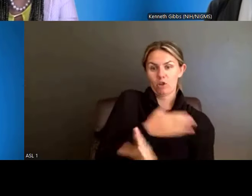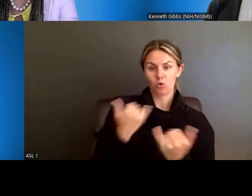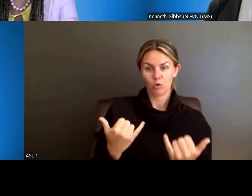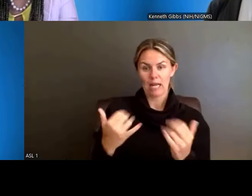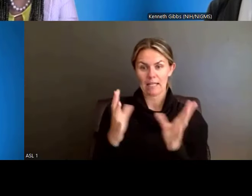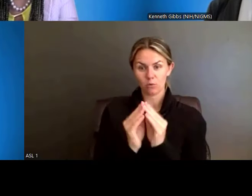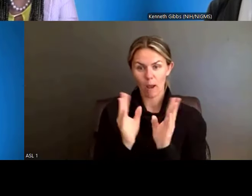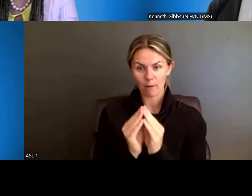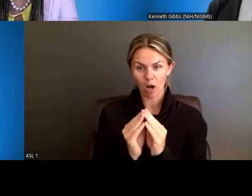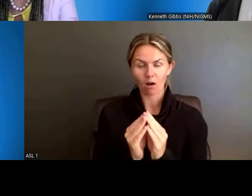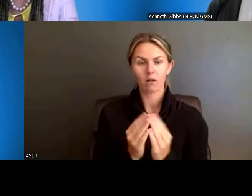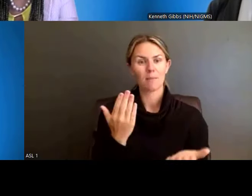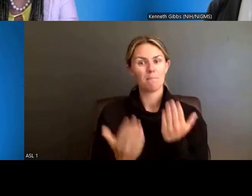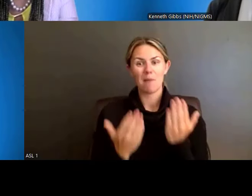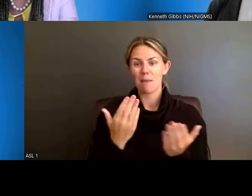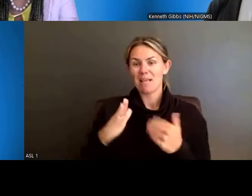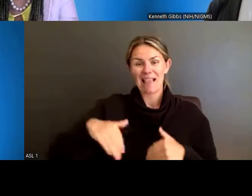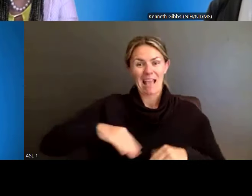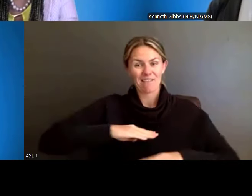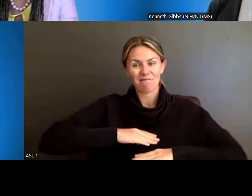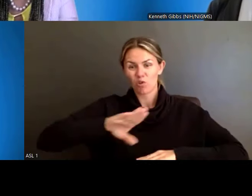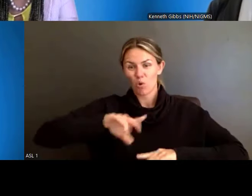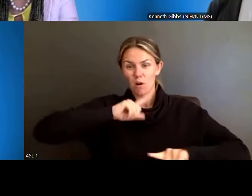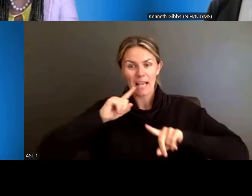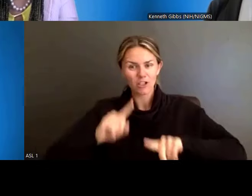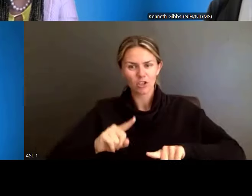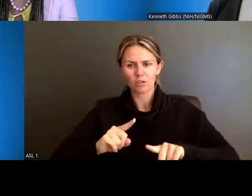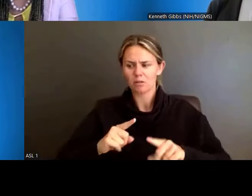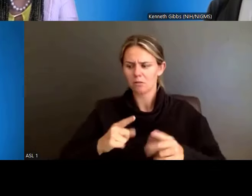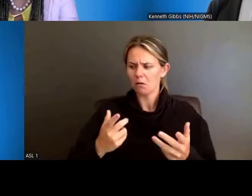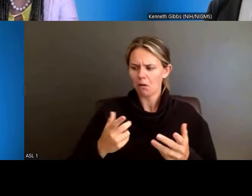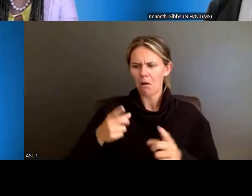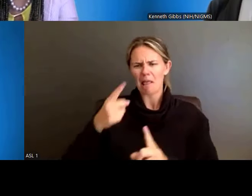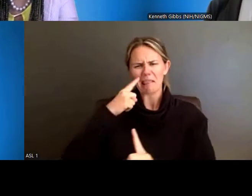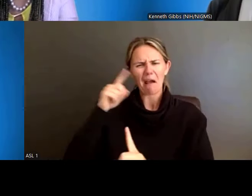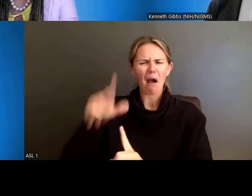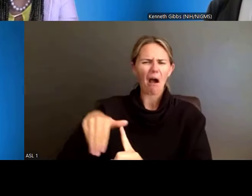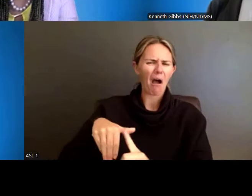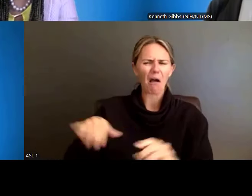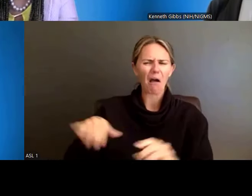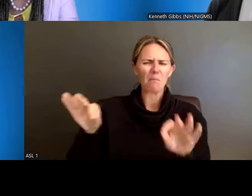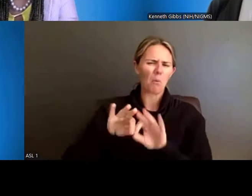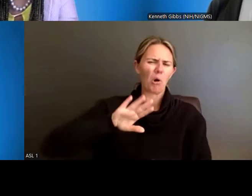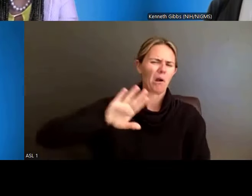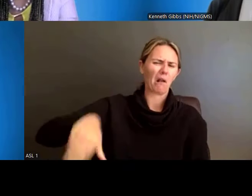we might not have gotten to yours, it doesn't mean that we didn't think that the question was important. Your colleagues